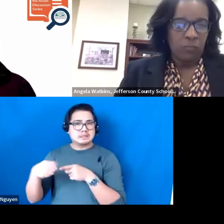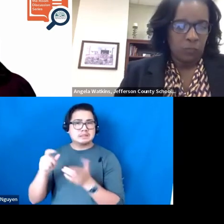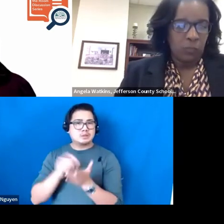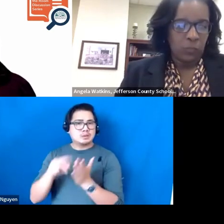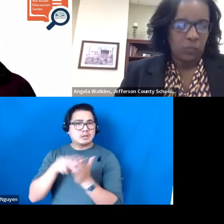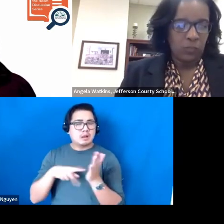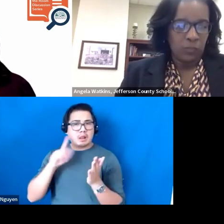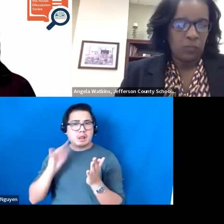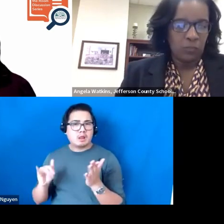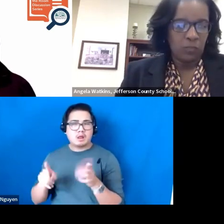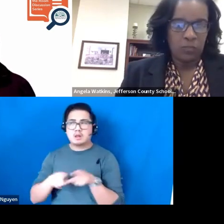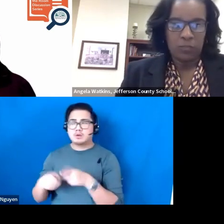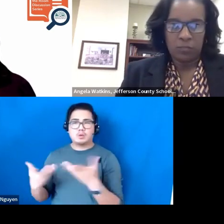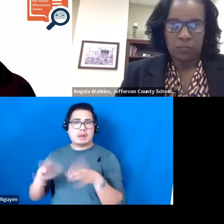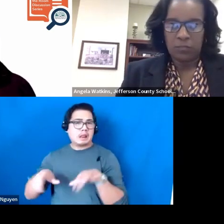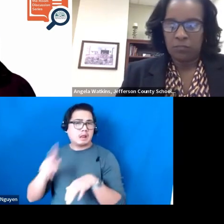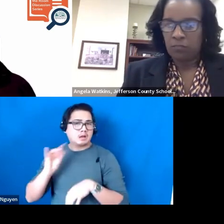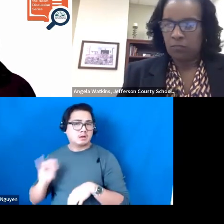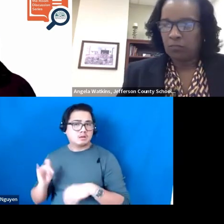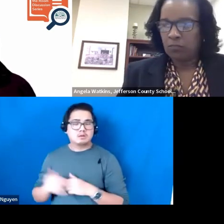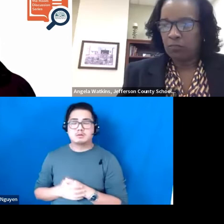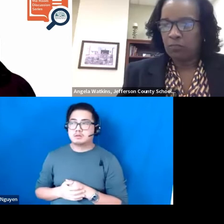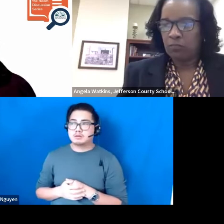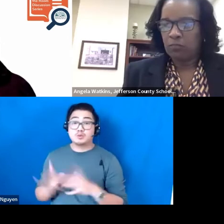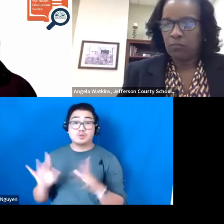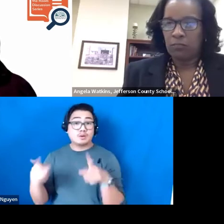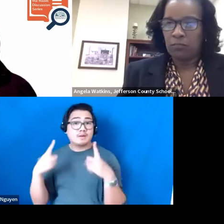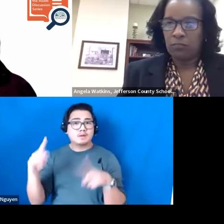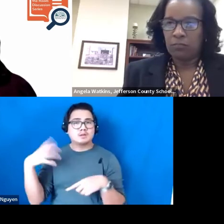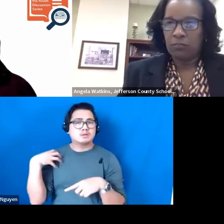Dr. Booker, what do effective coaches do based upon the research?